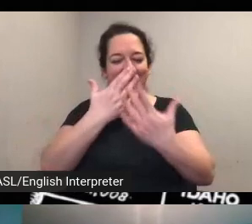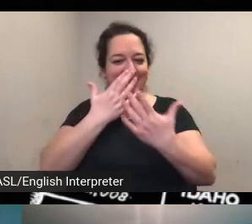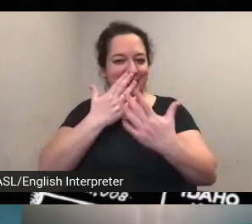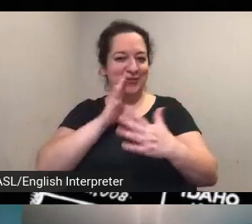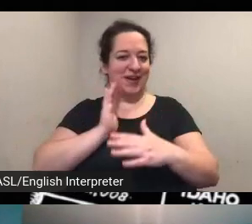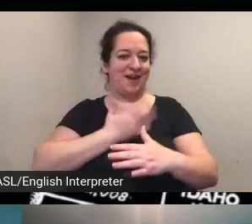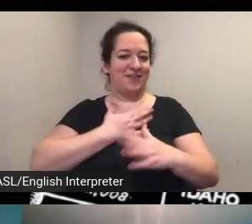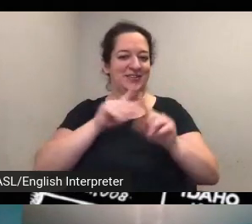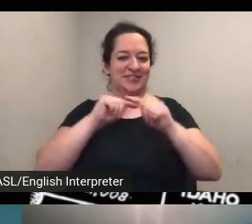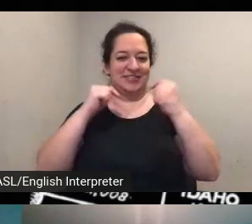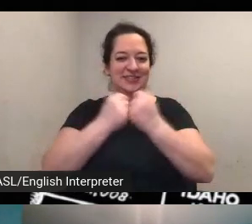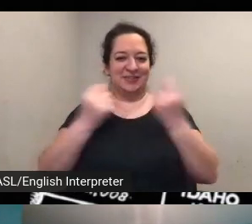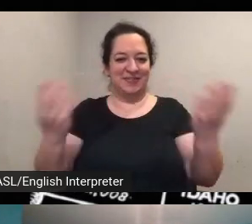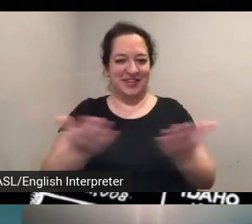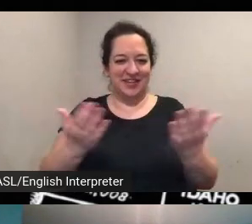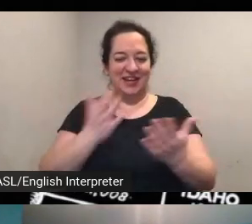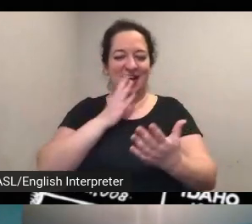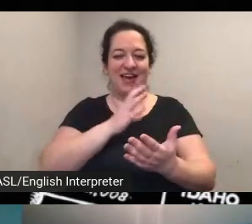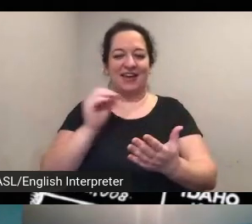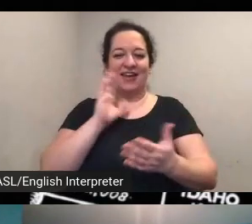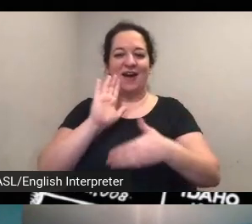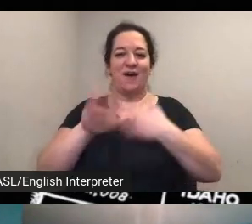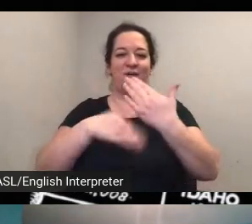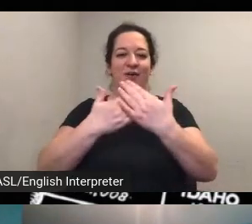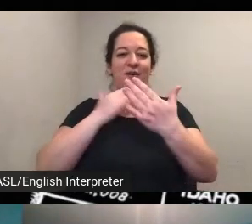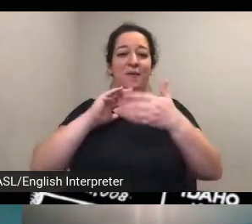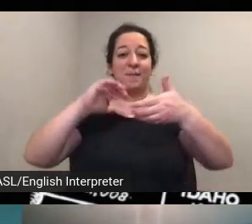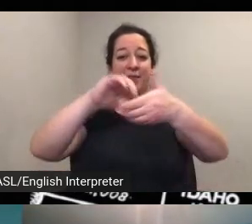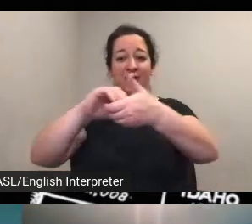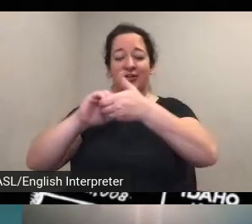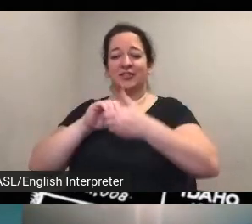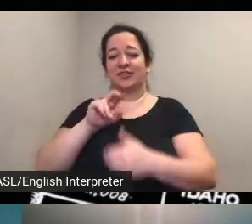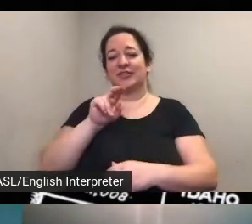uh and to our partners national park service national park foundation